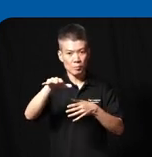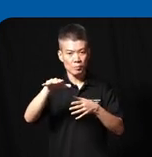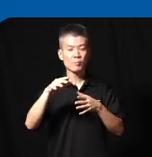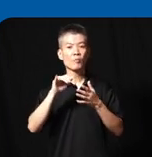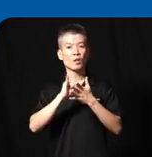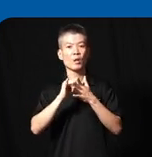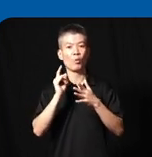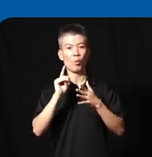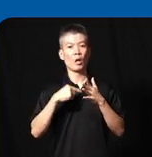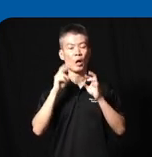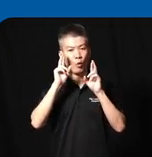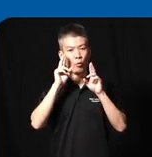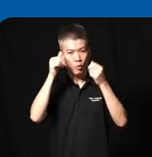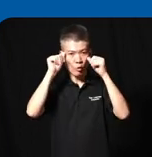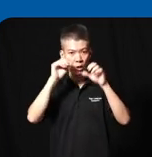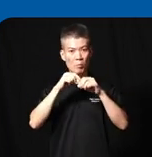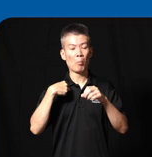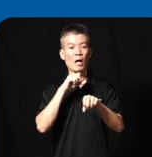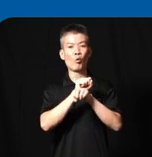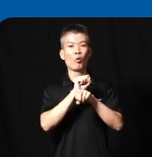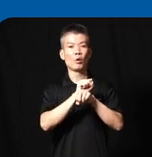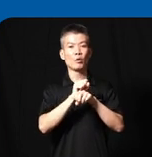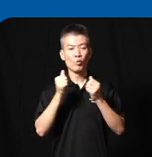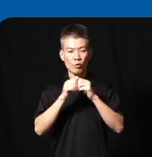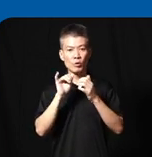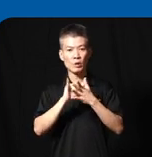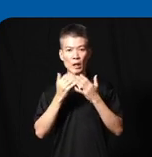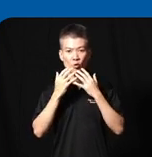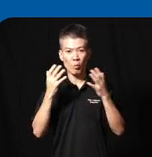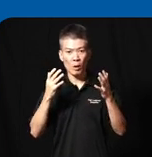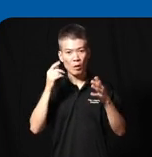that's what I hope to achieve in my work with that uh thank you so much I'll pause the mic